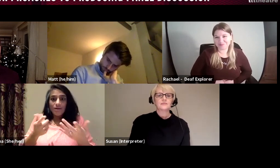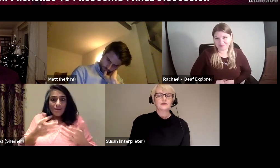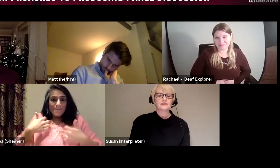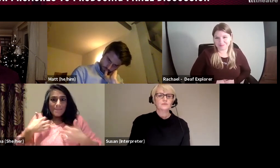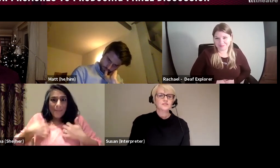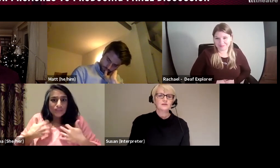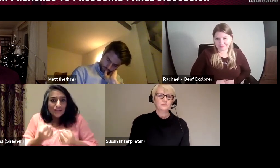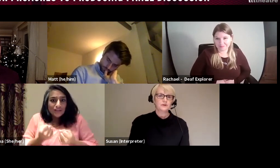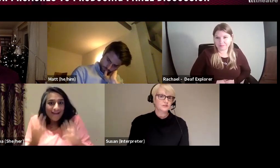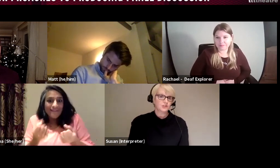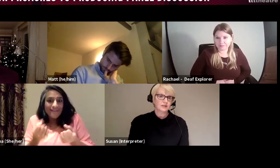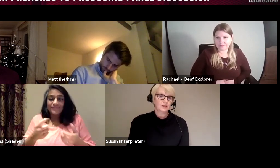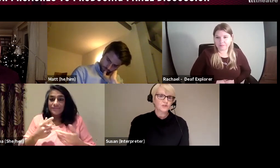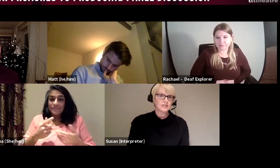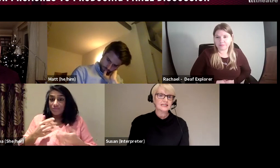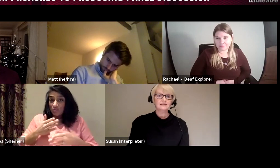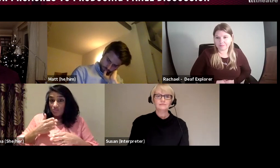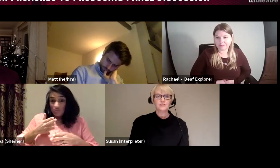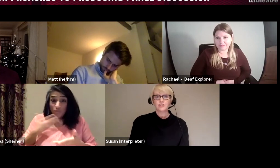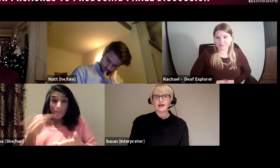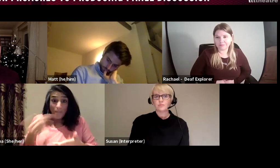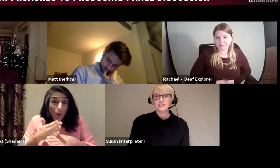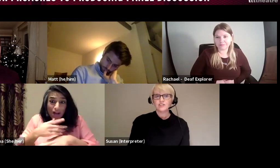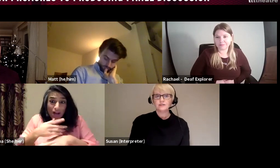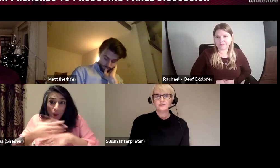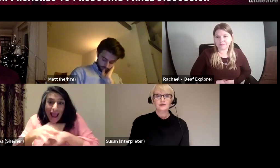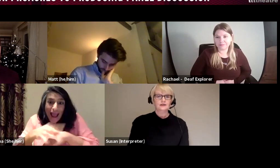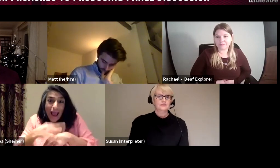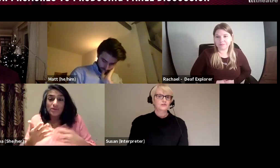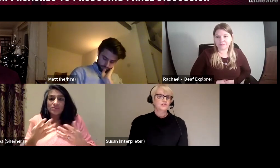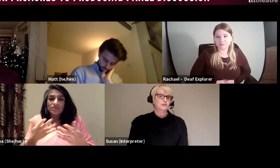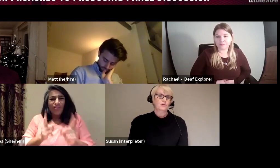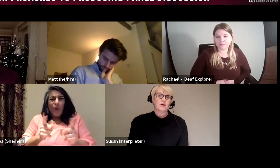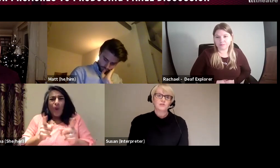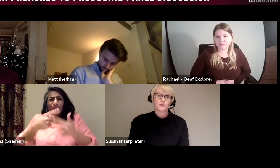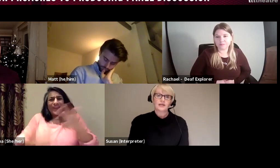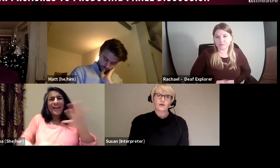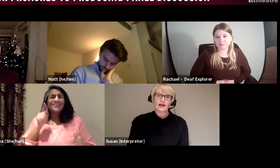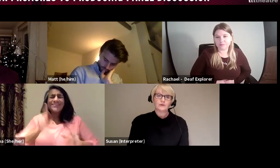and I would say do you think logically, do you have passion, do you not mind working long hours.